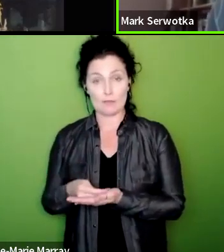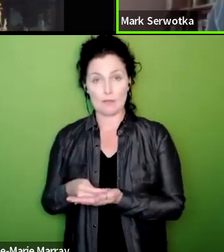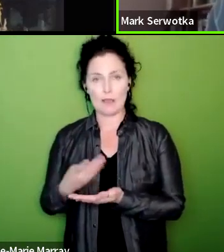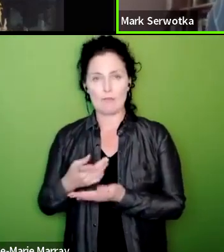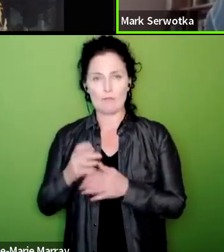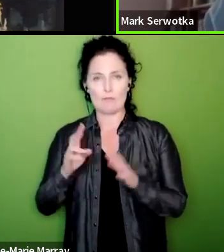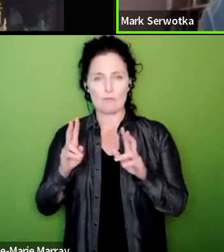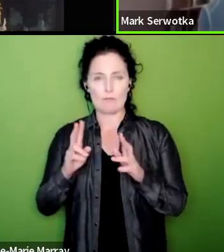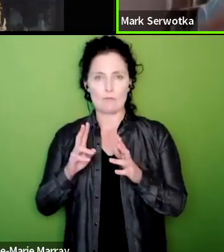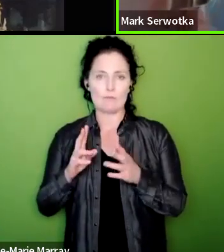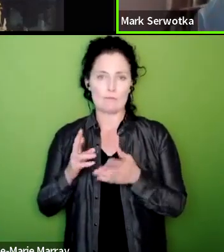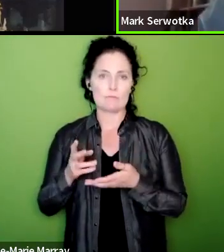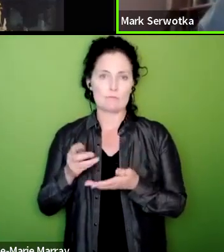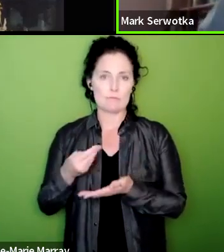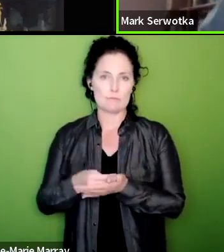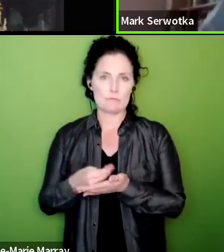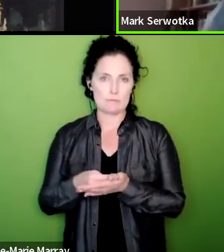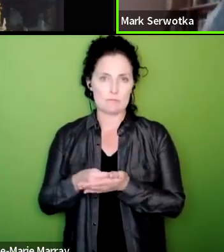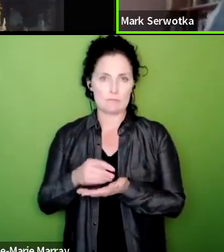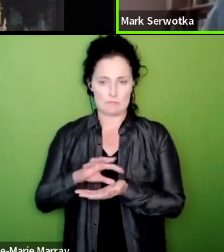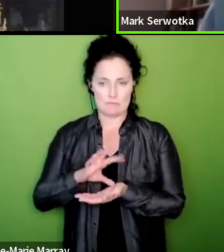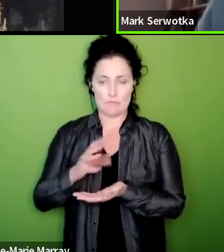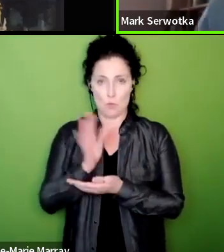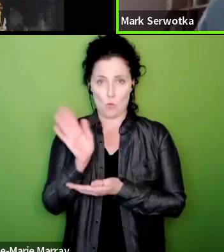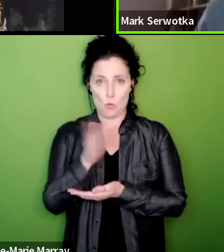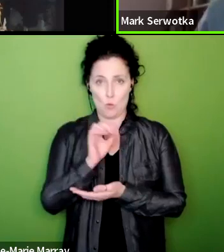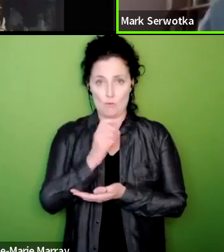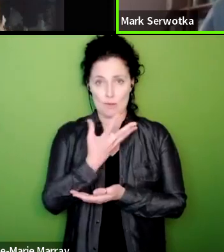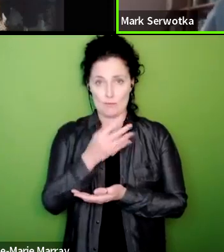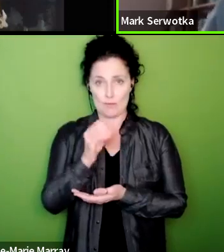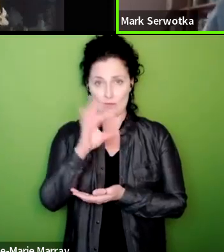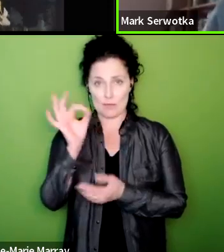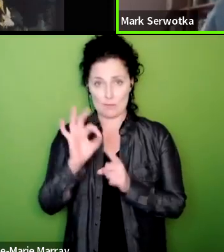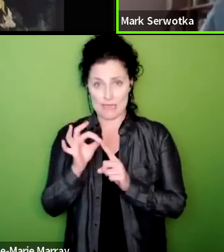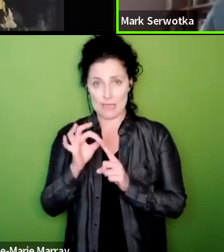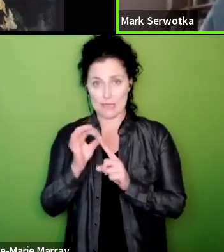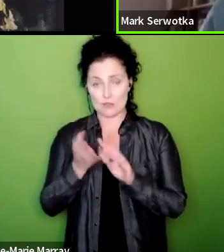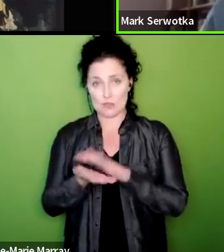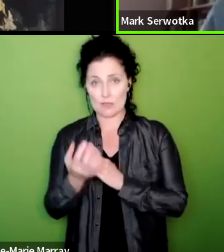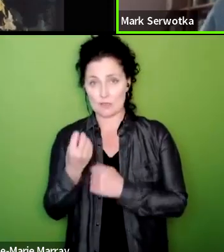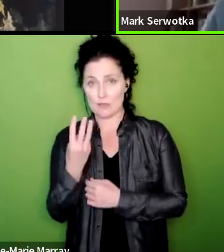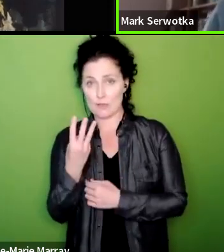a strike fund that everybody's 50p goes into currently stands just under 3 million the NEC